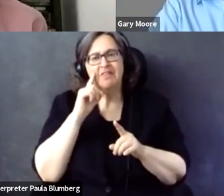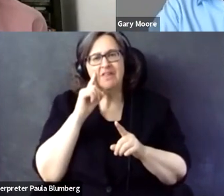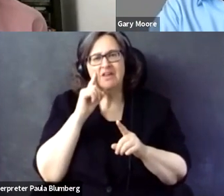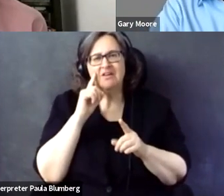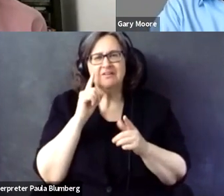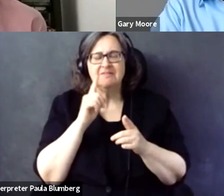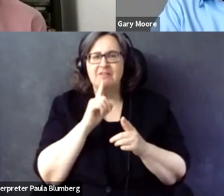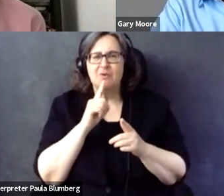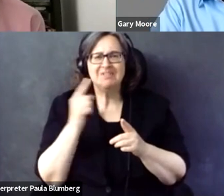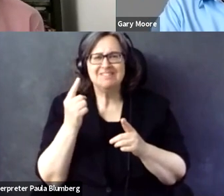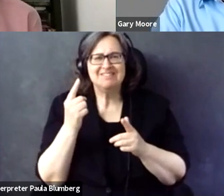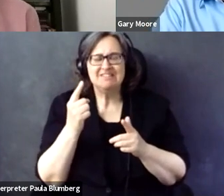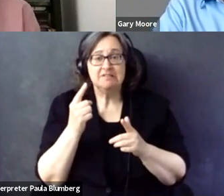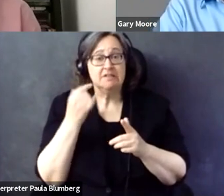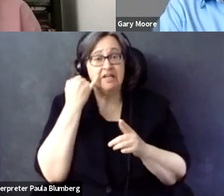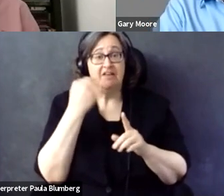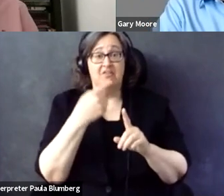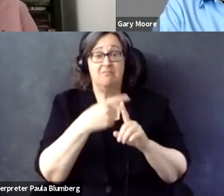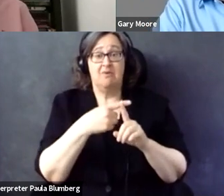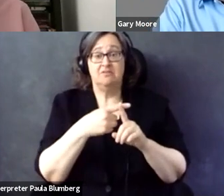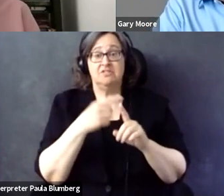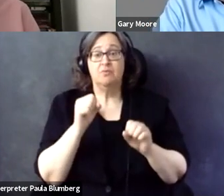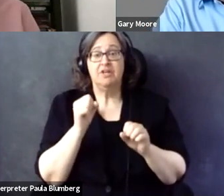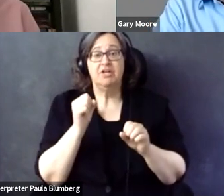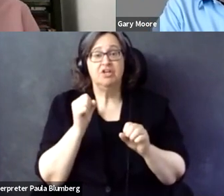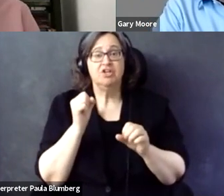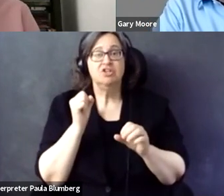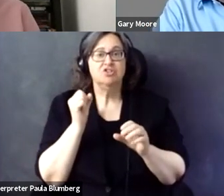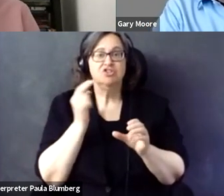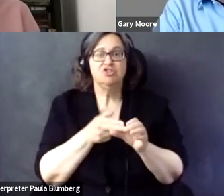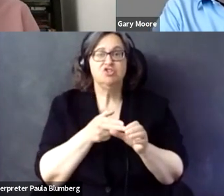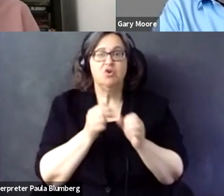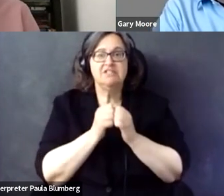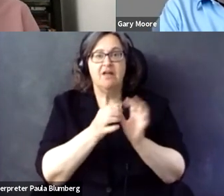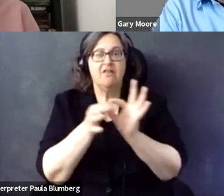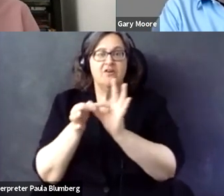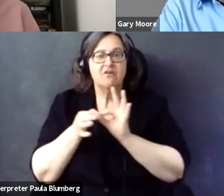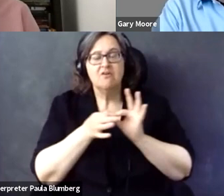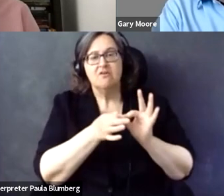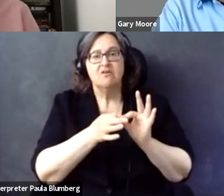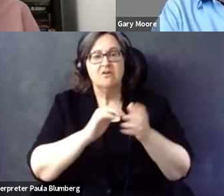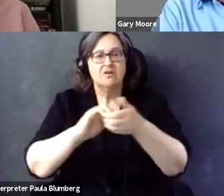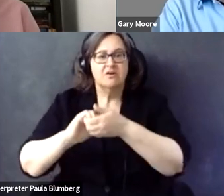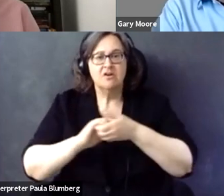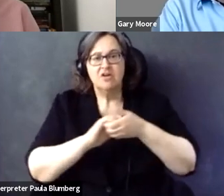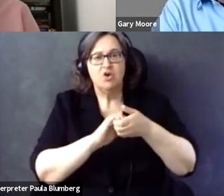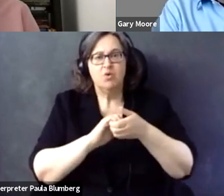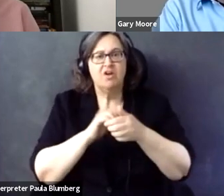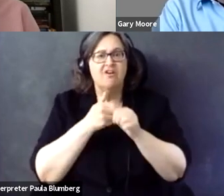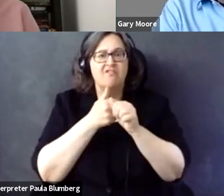But from IAAP standpoint, we do think there is something -- it's positive if we can